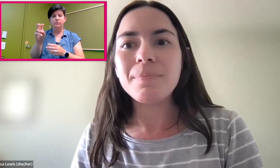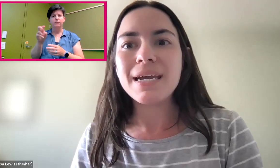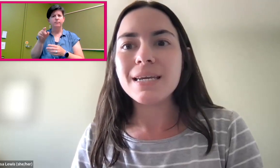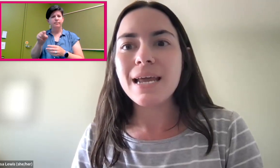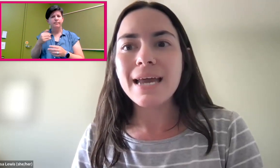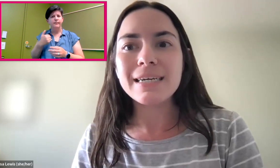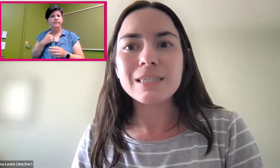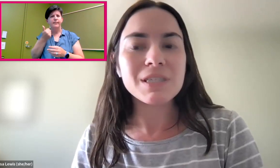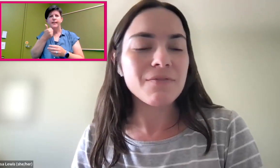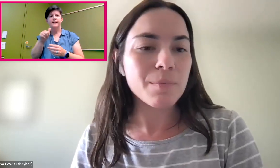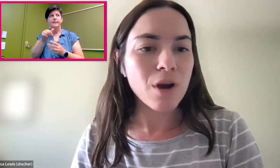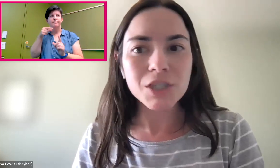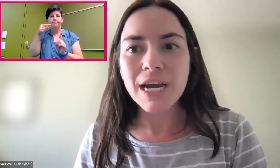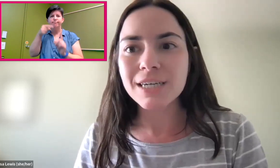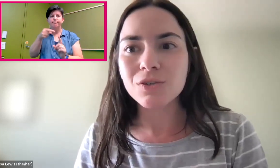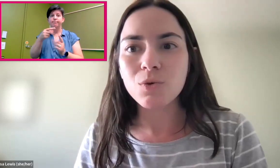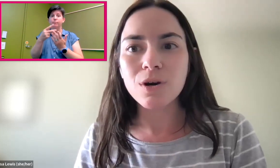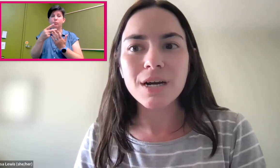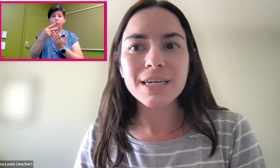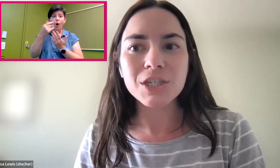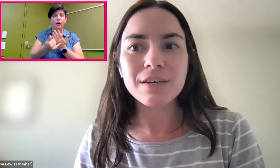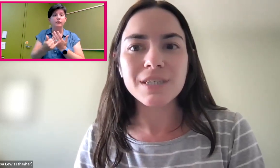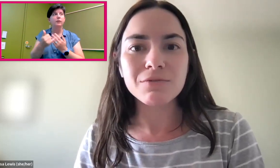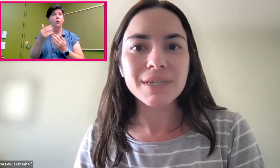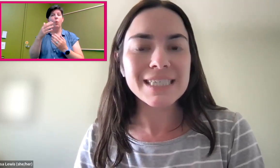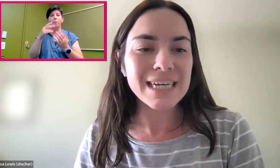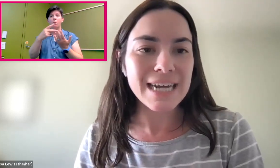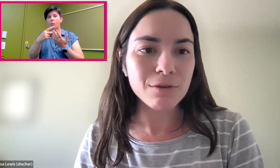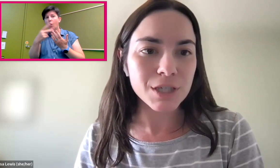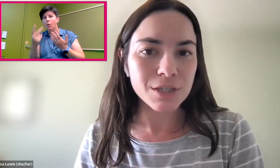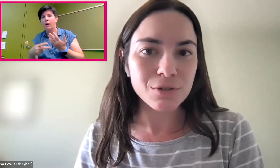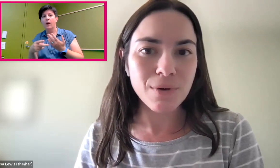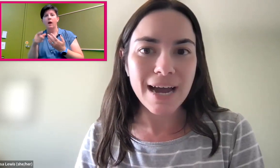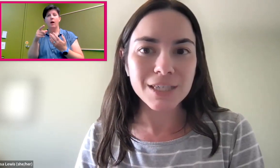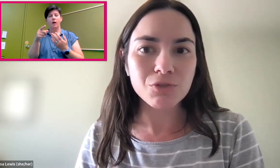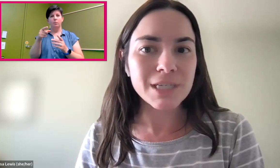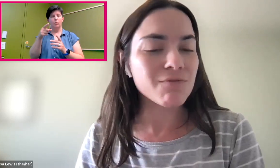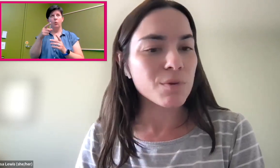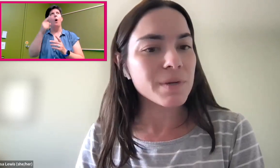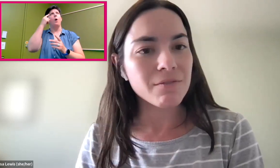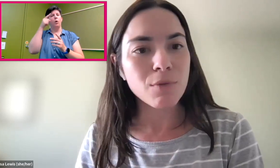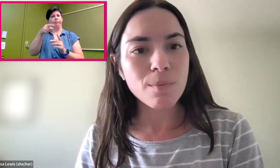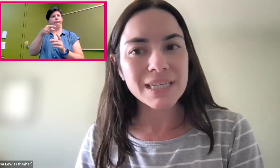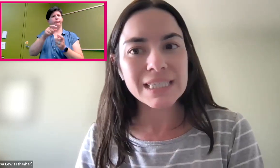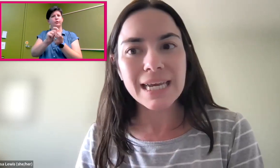been any specific projects or initiatives that really stand out to you as transformative moments